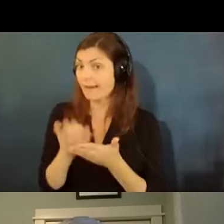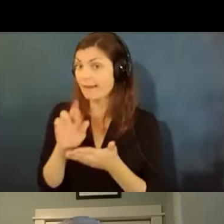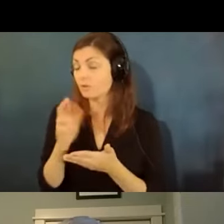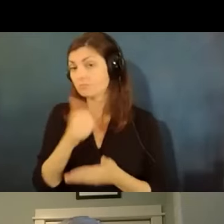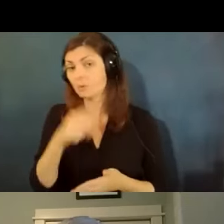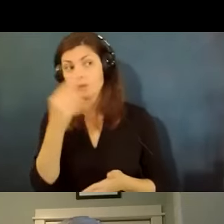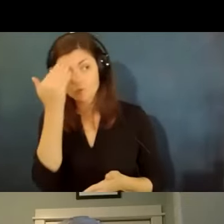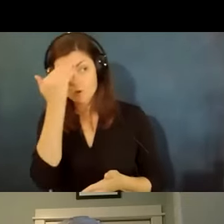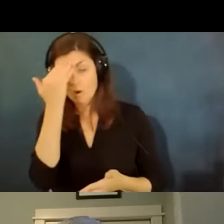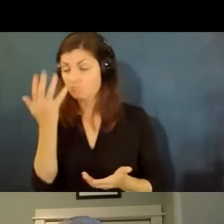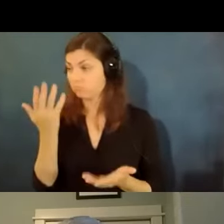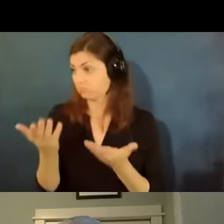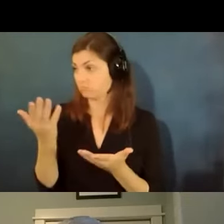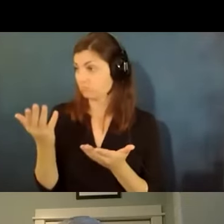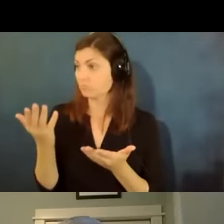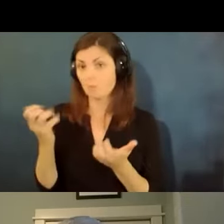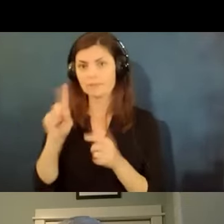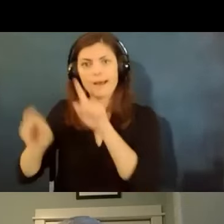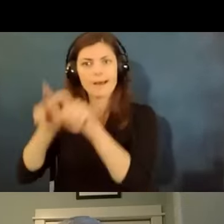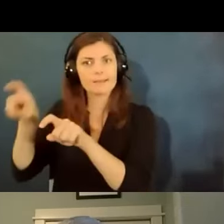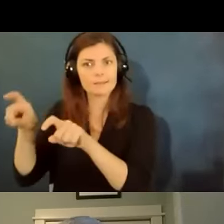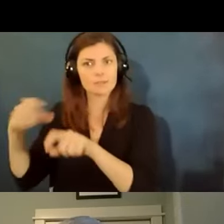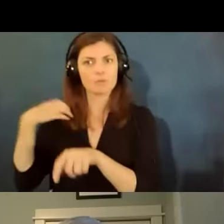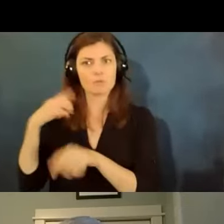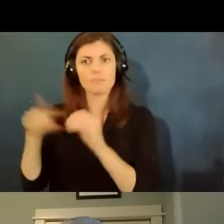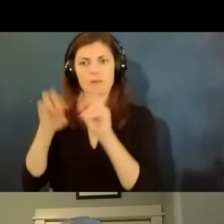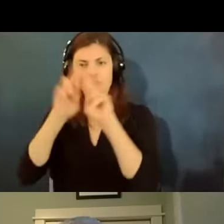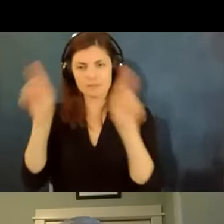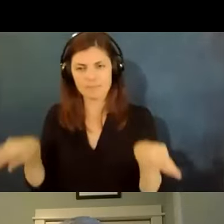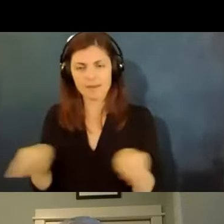and you will be able to register we also have a newsletter and i'll give you